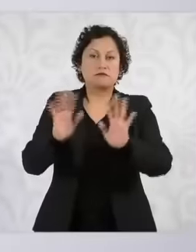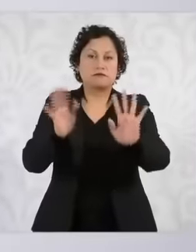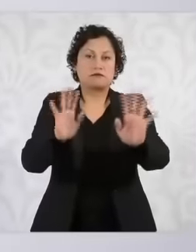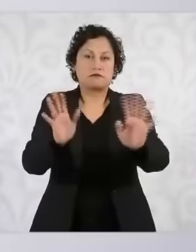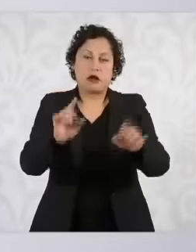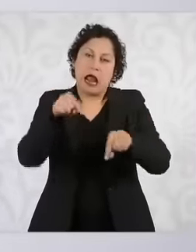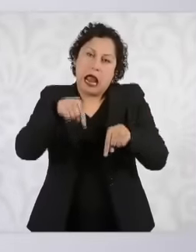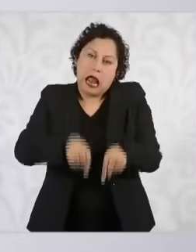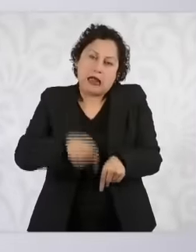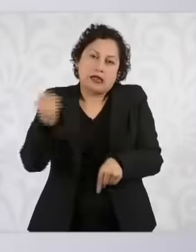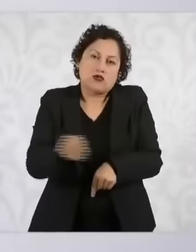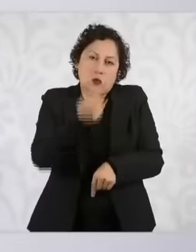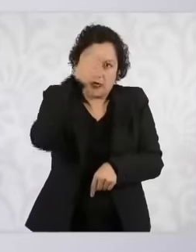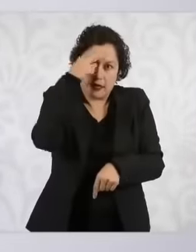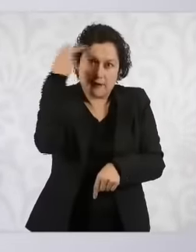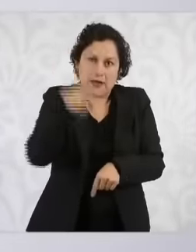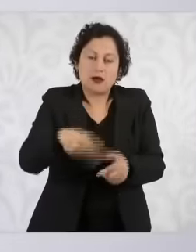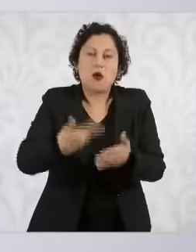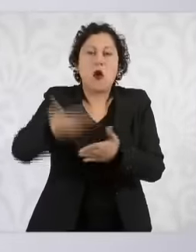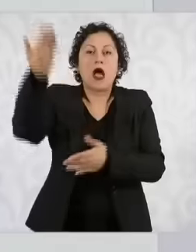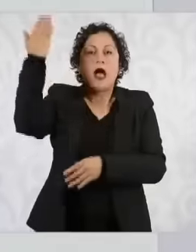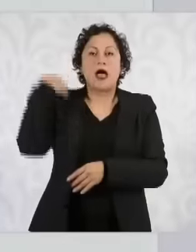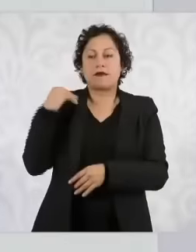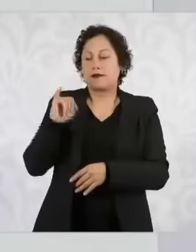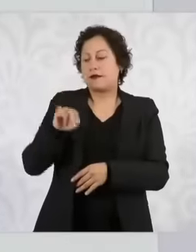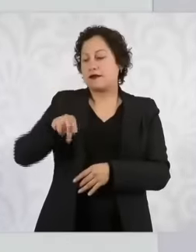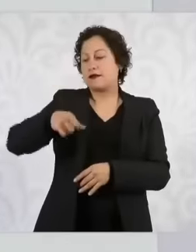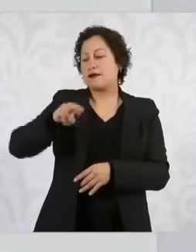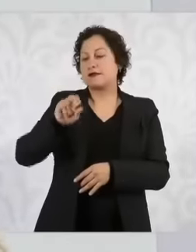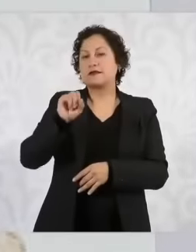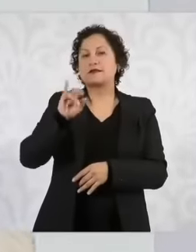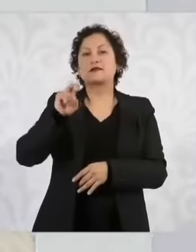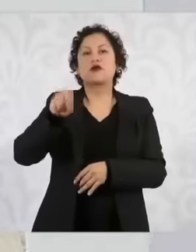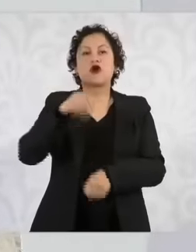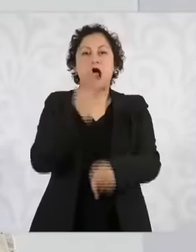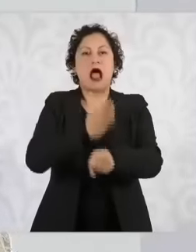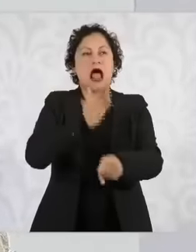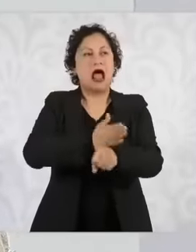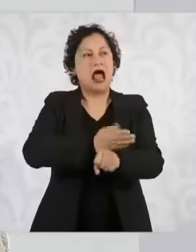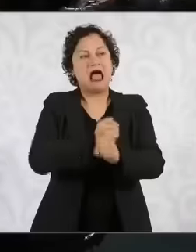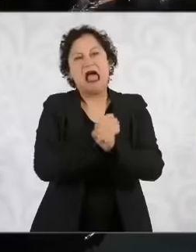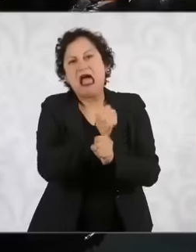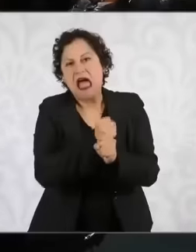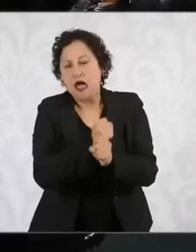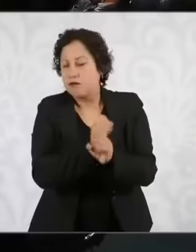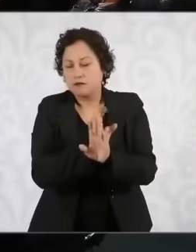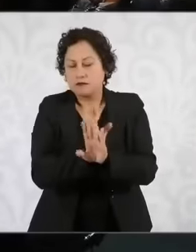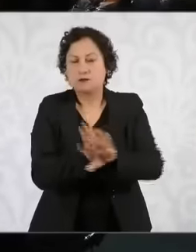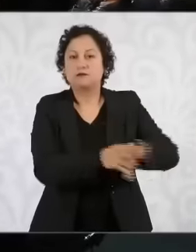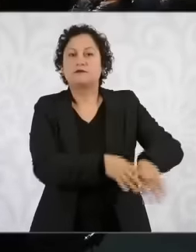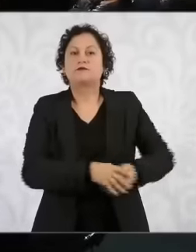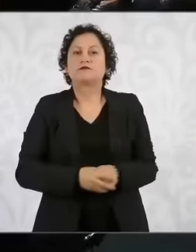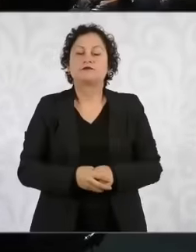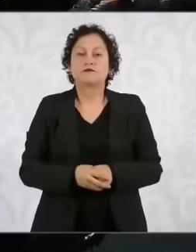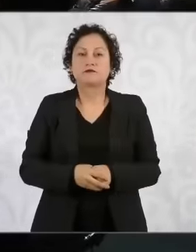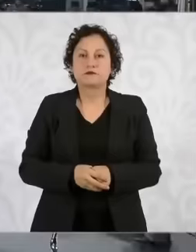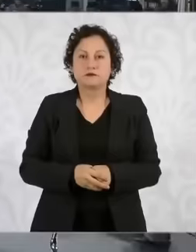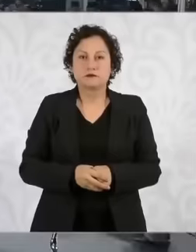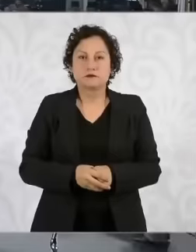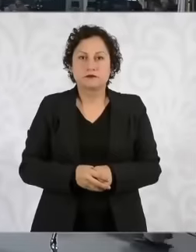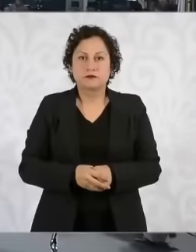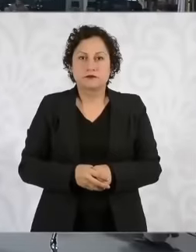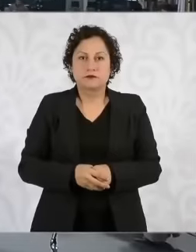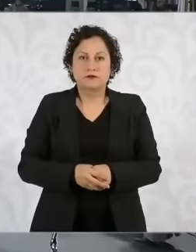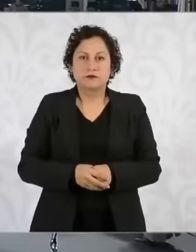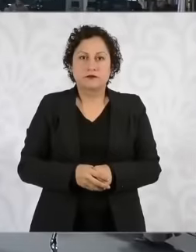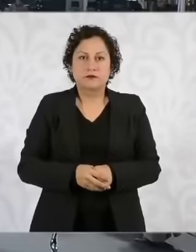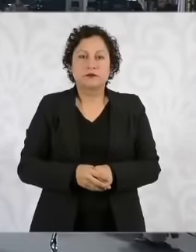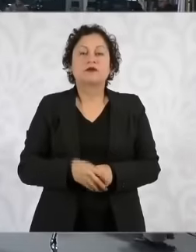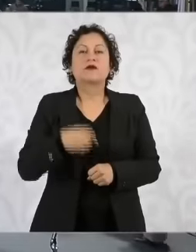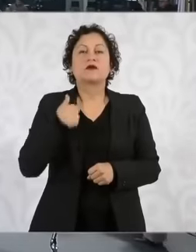inquisition and second topic, yes, I would like Julio Verdegue and the entire team that is here